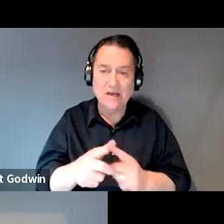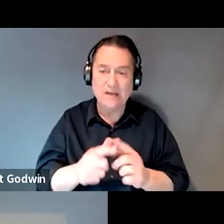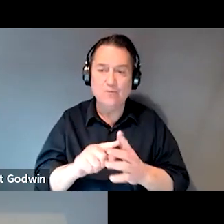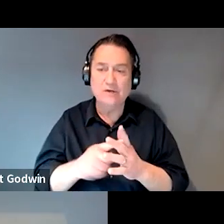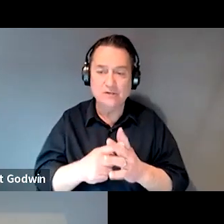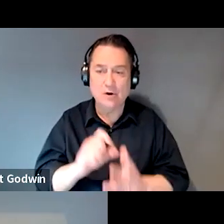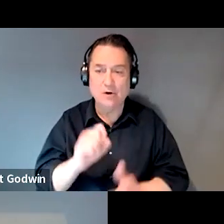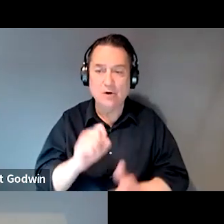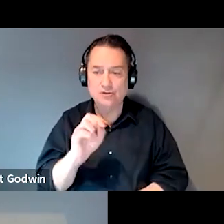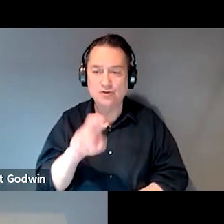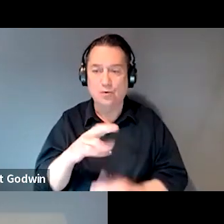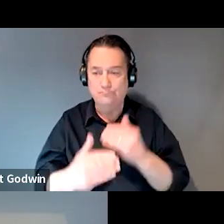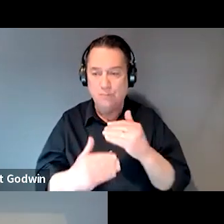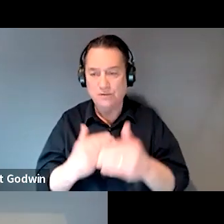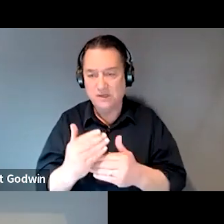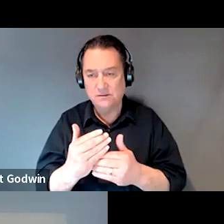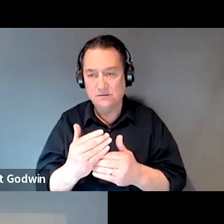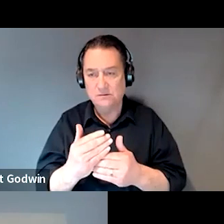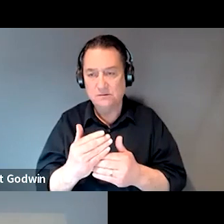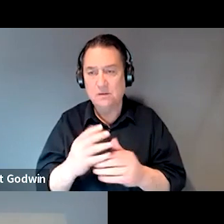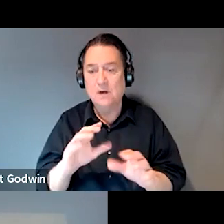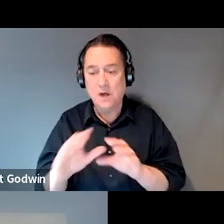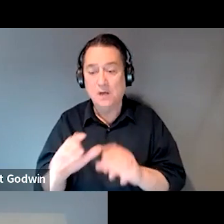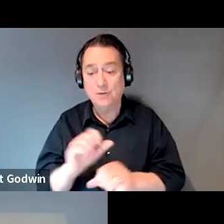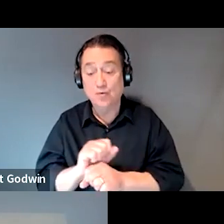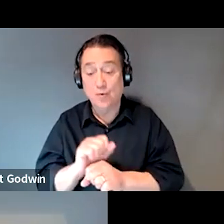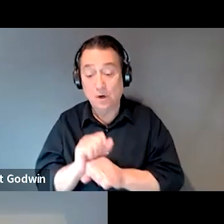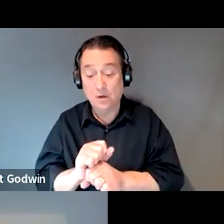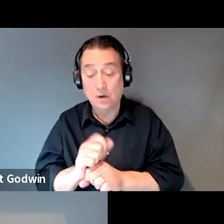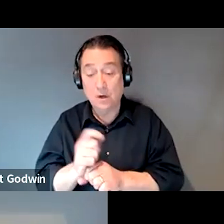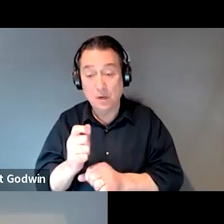So, I do work a little further ahead than the 60 days.